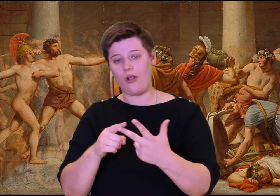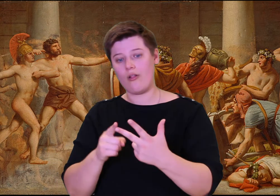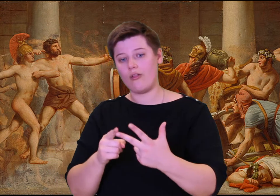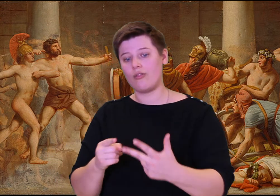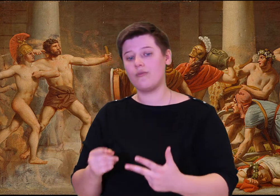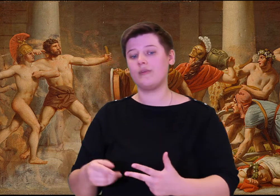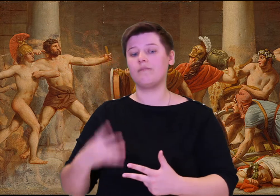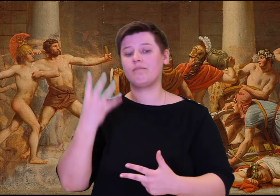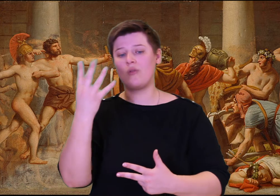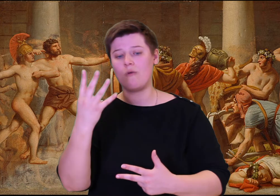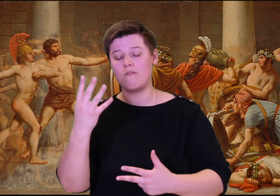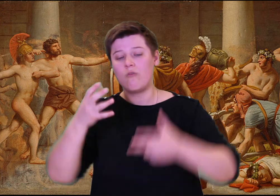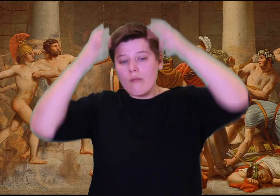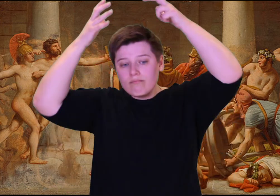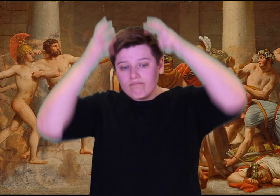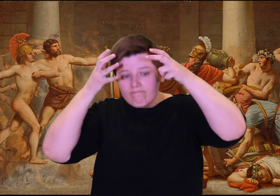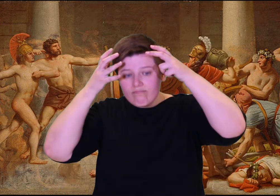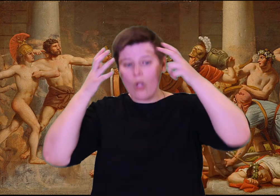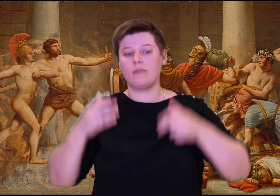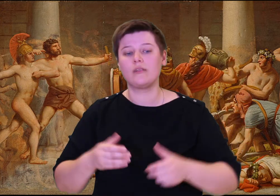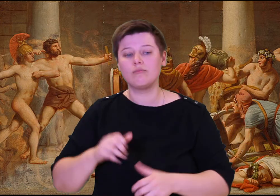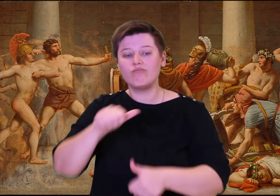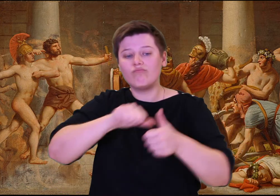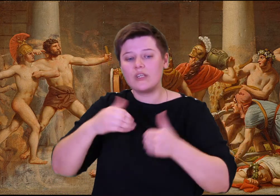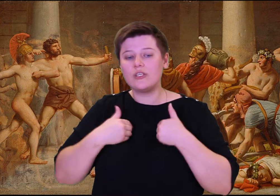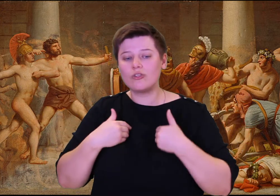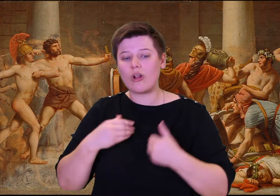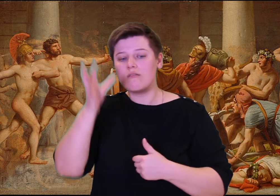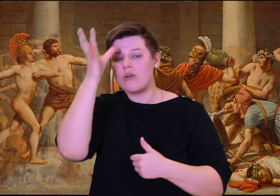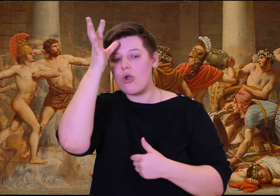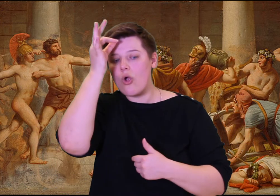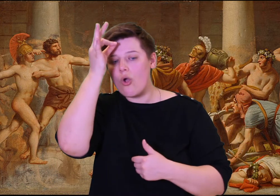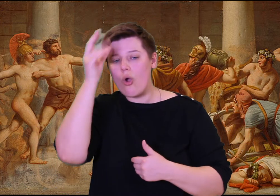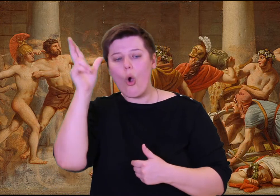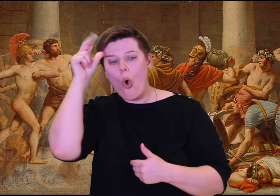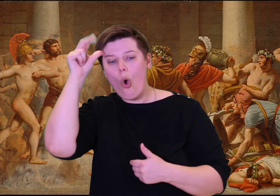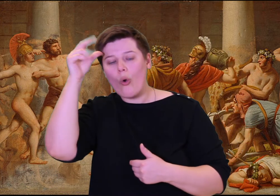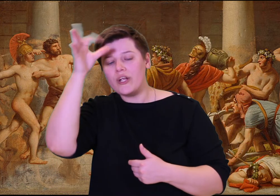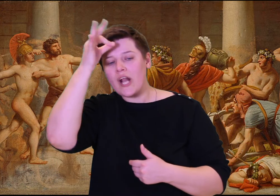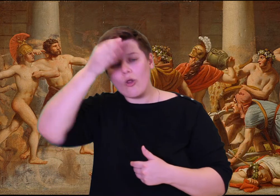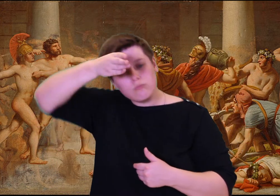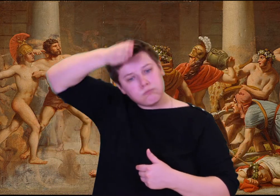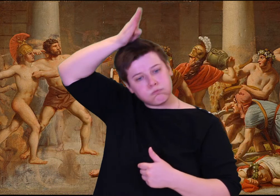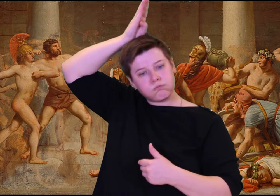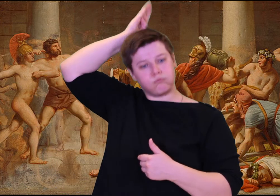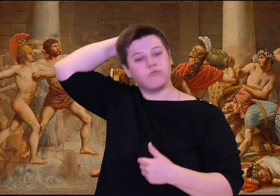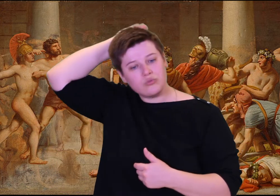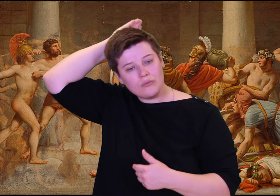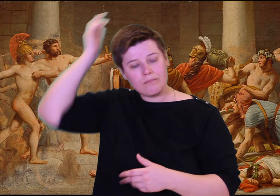food and wine across the floor. Amphinomus attacked Odysseus. He drew his